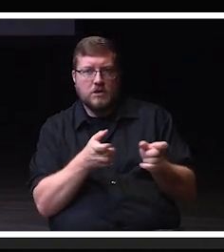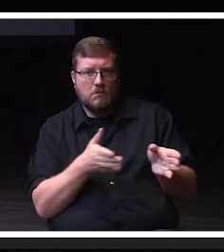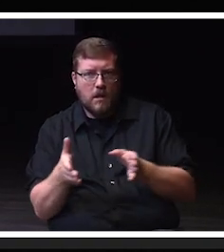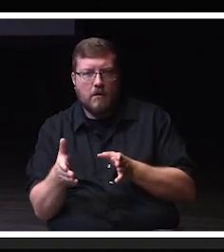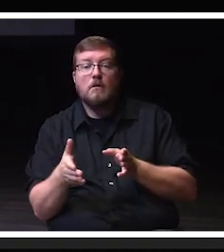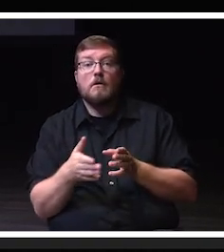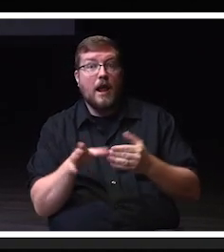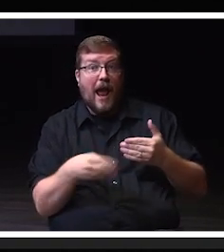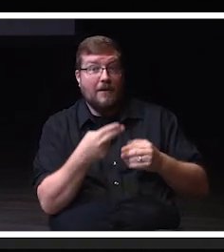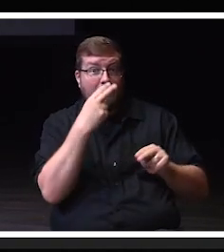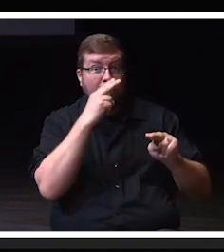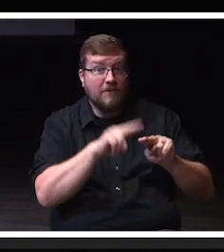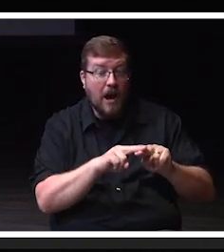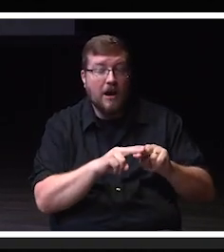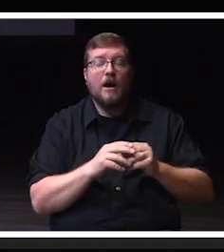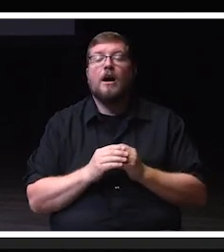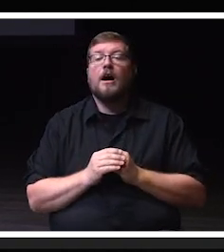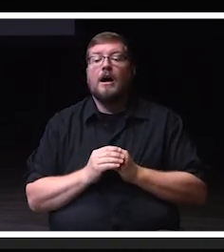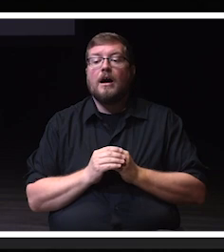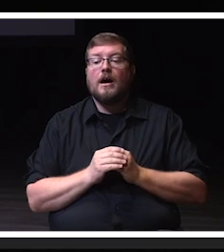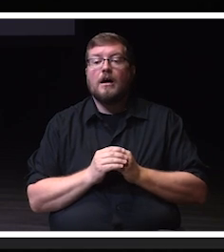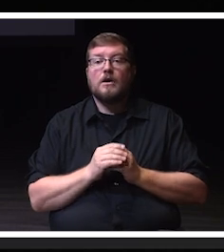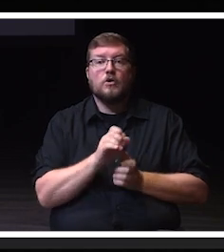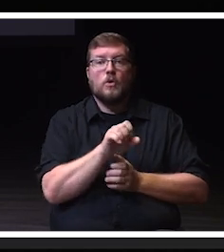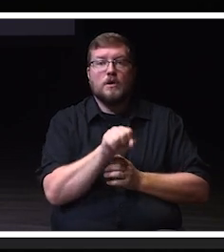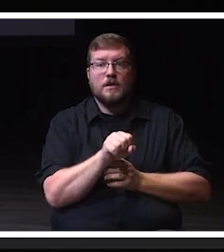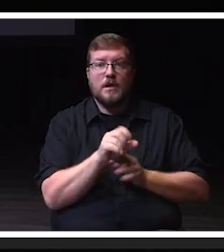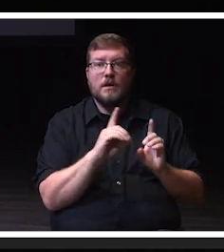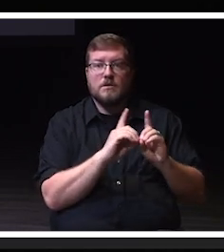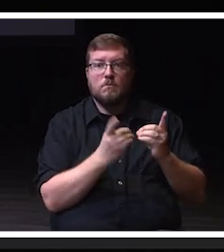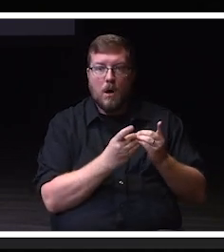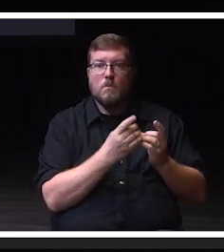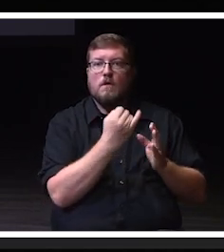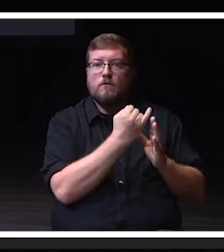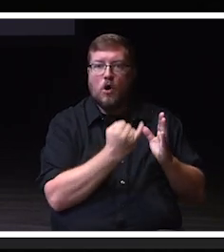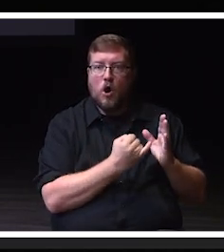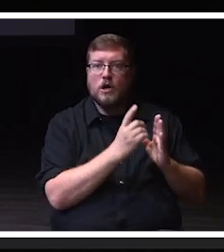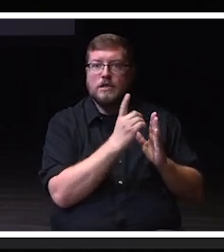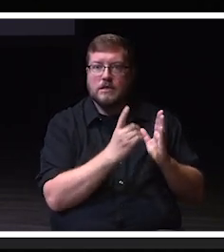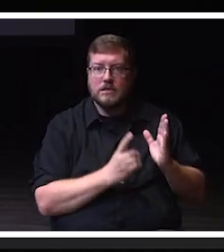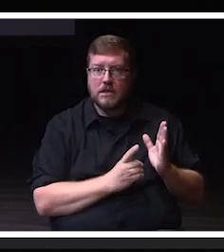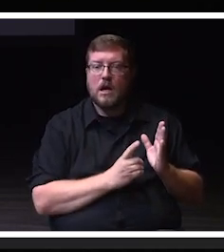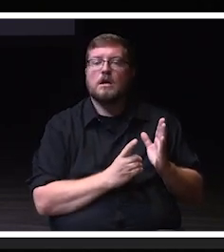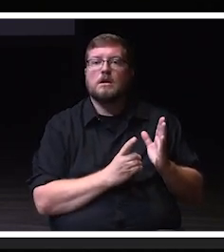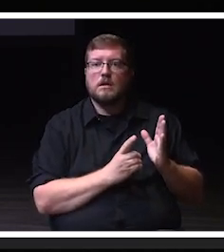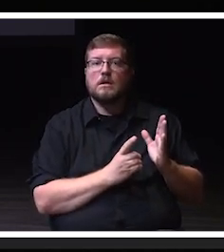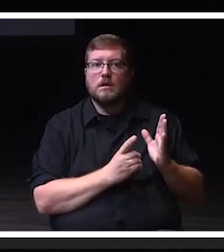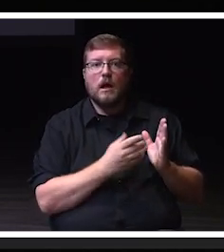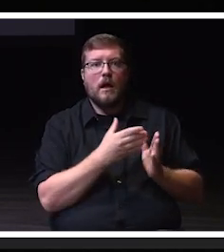not only are the Department of Art and Design and the Department of Theater Dance will also be